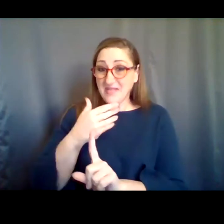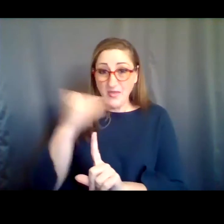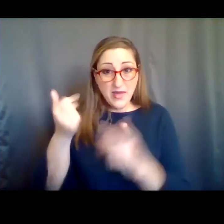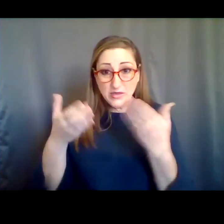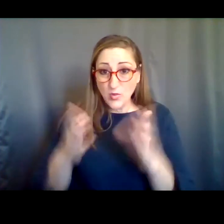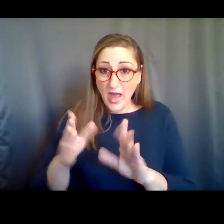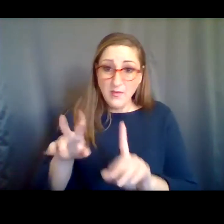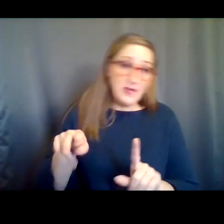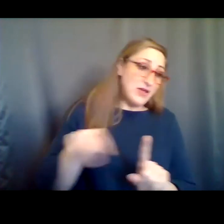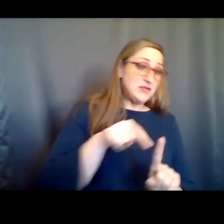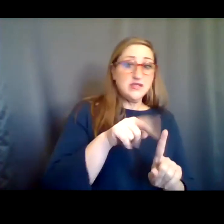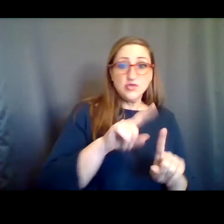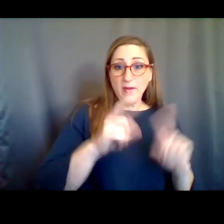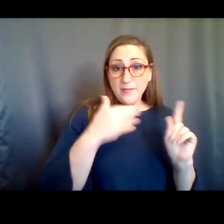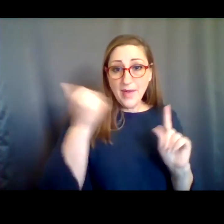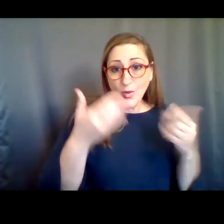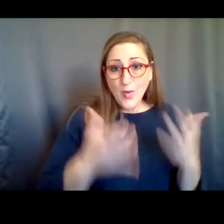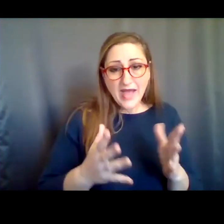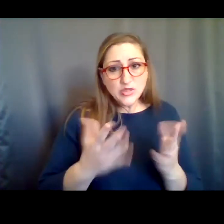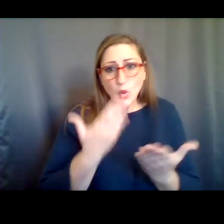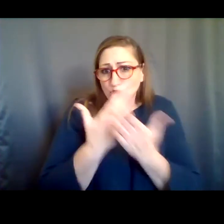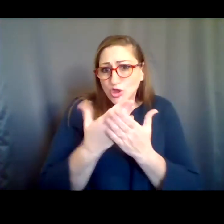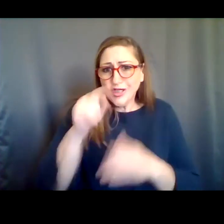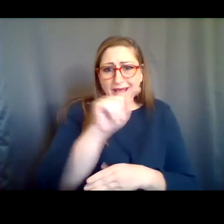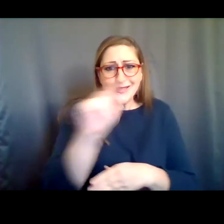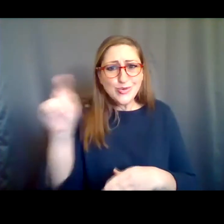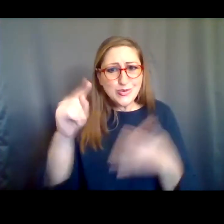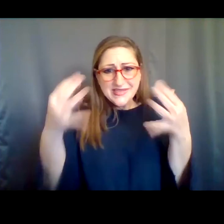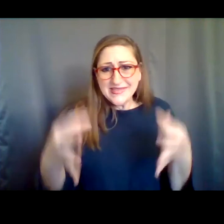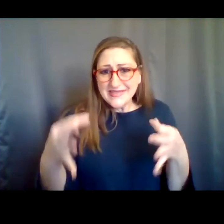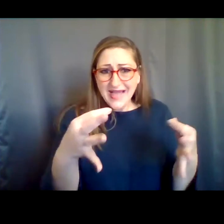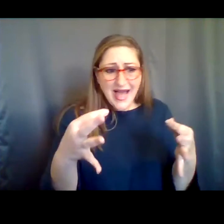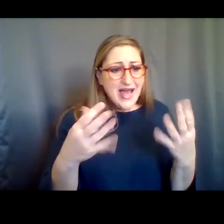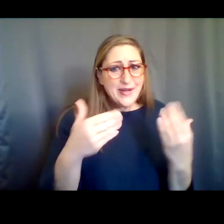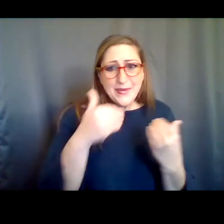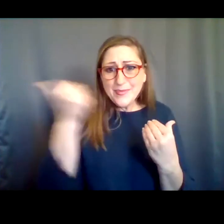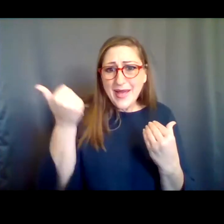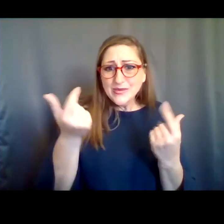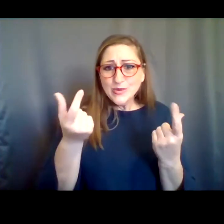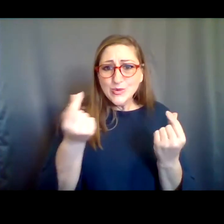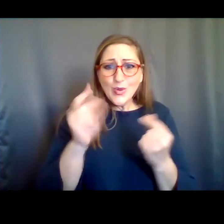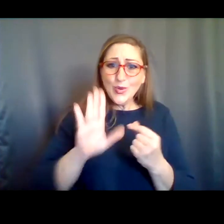, so I highly encourage having those tough conversations as you are making some tough decisions for you and your own artists